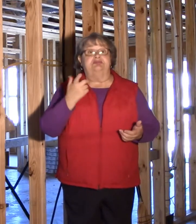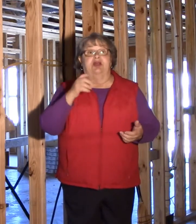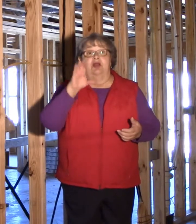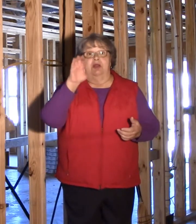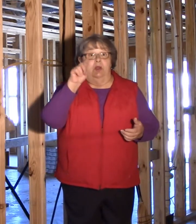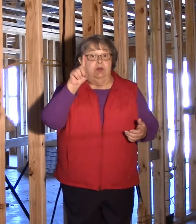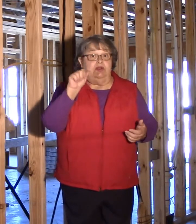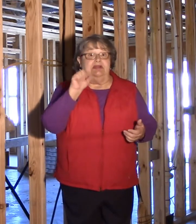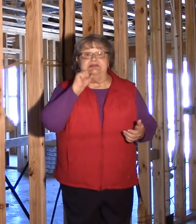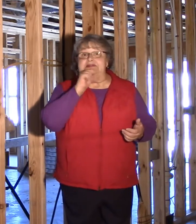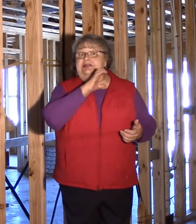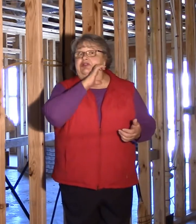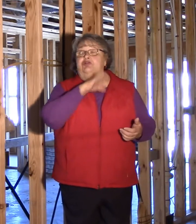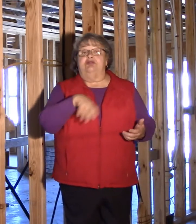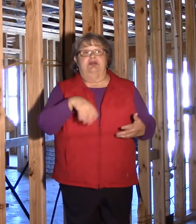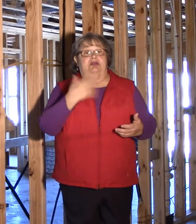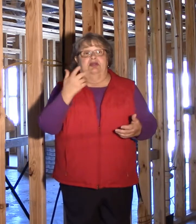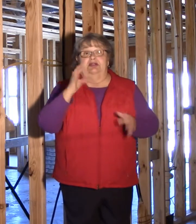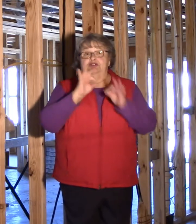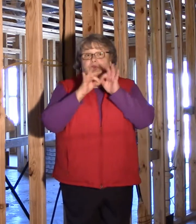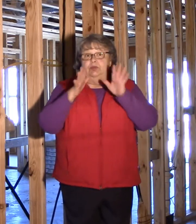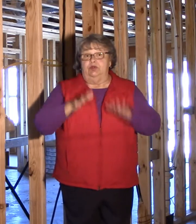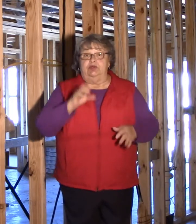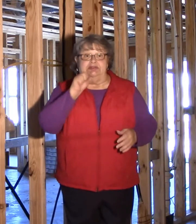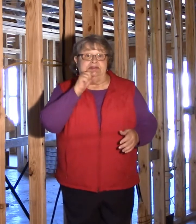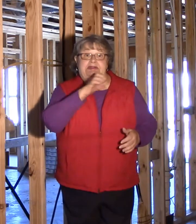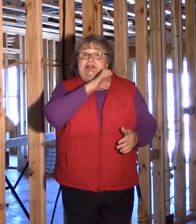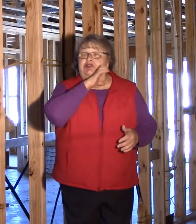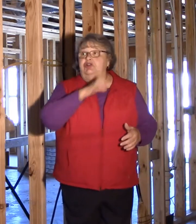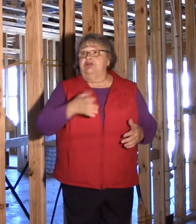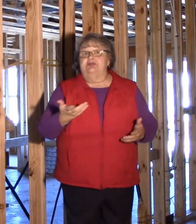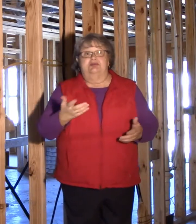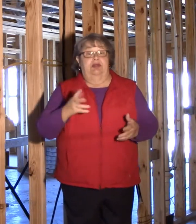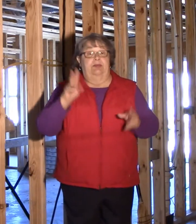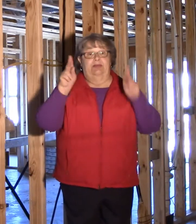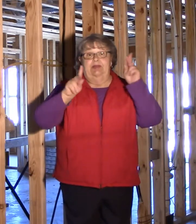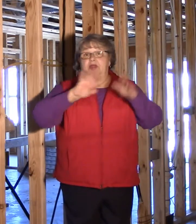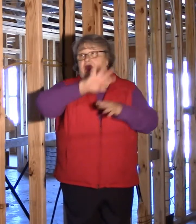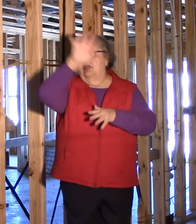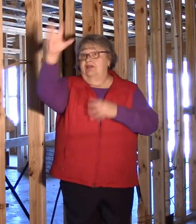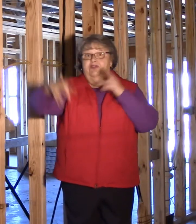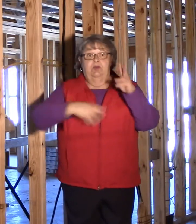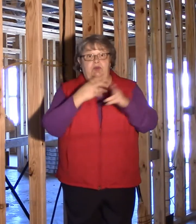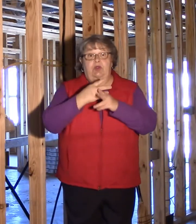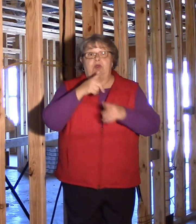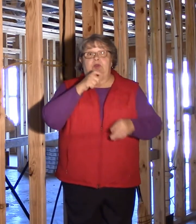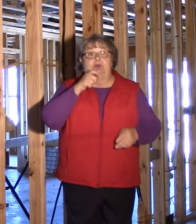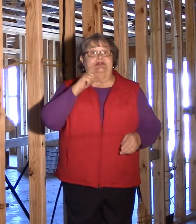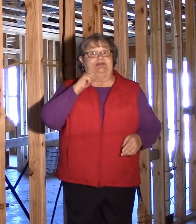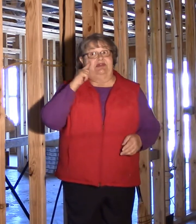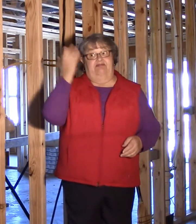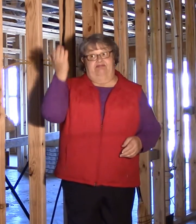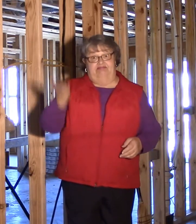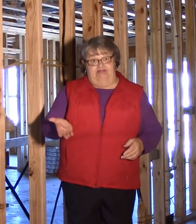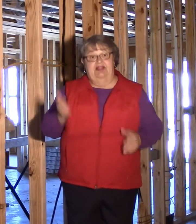senior interpreters, and people from all over the world who are deaf.